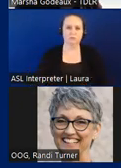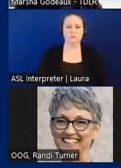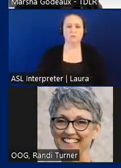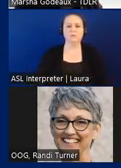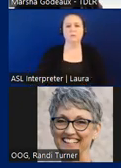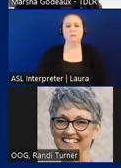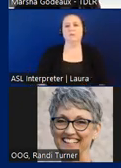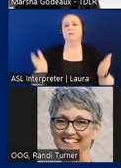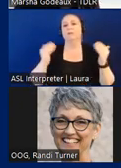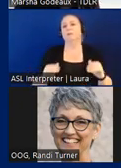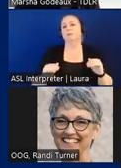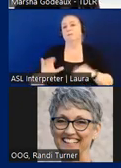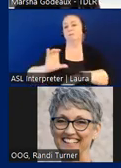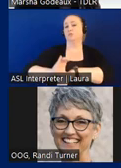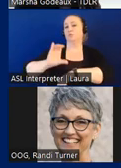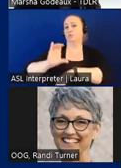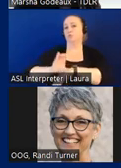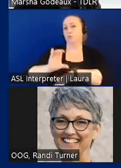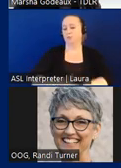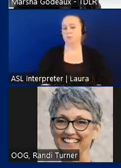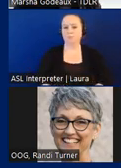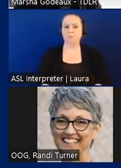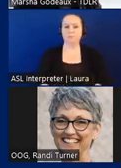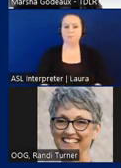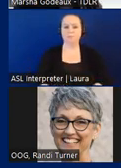Now we have a church project are they performing construction,